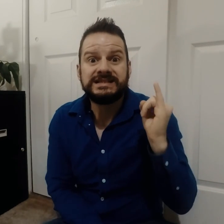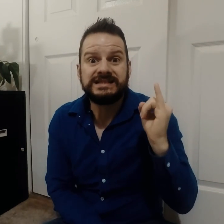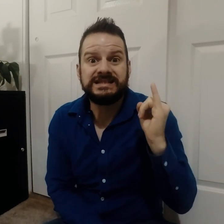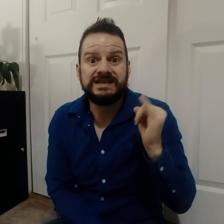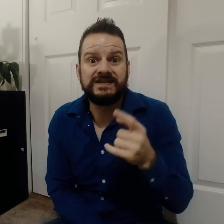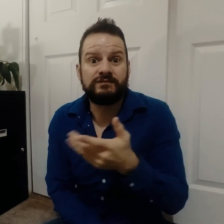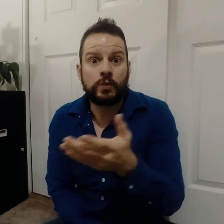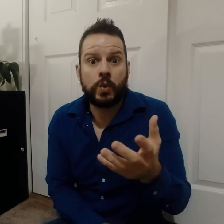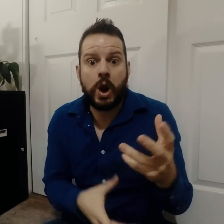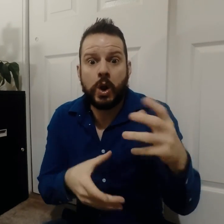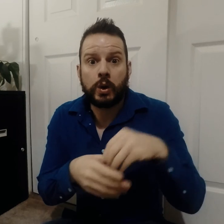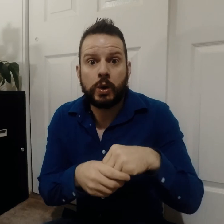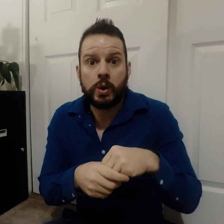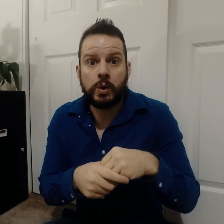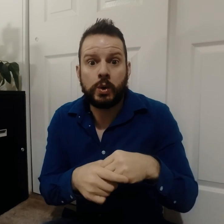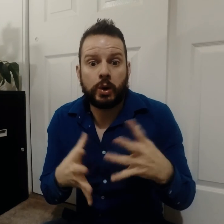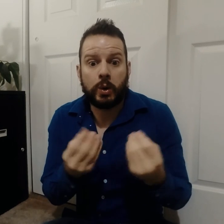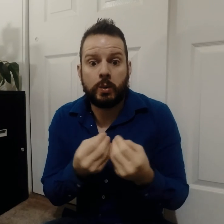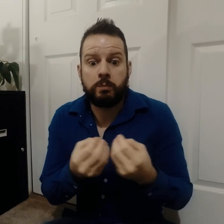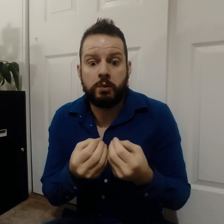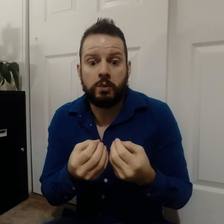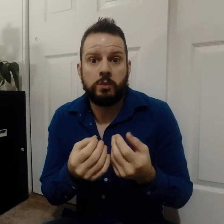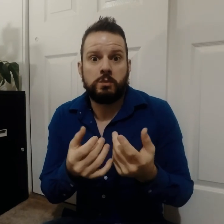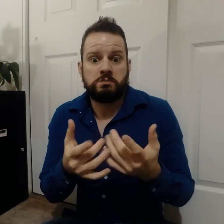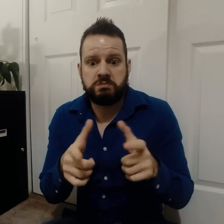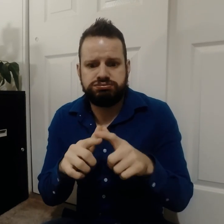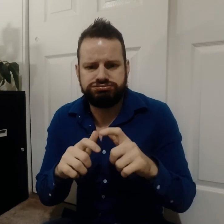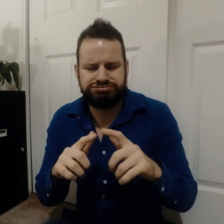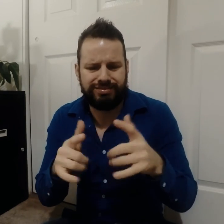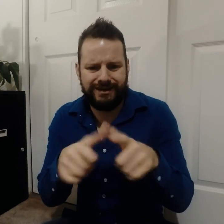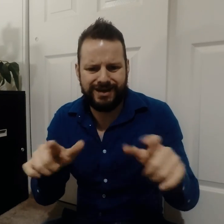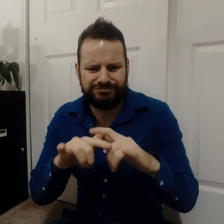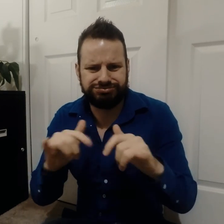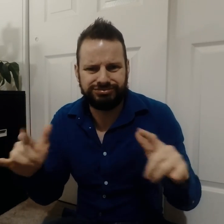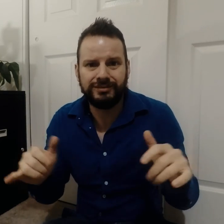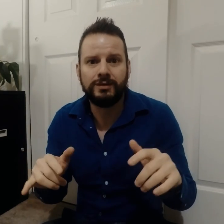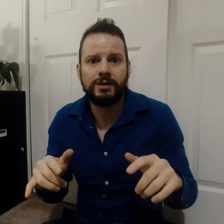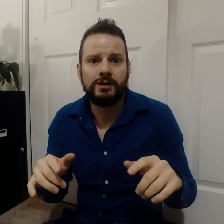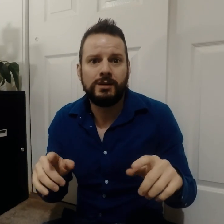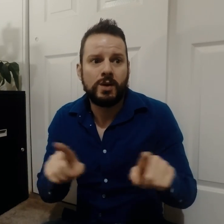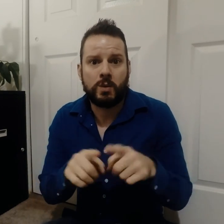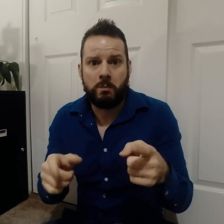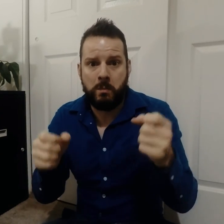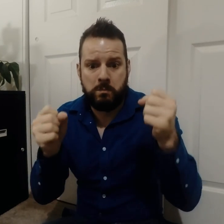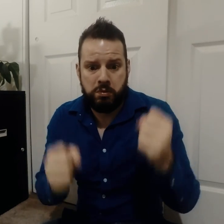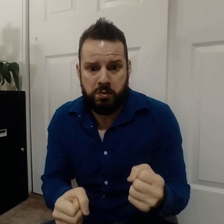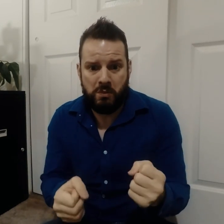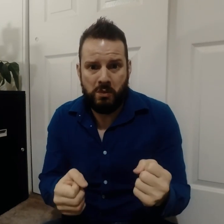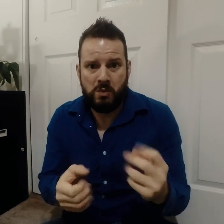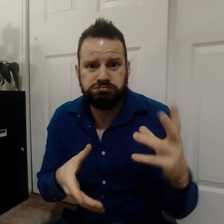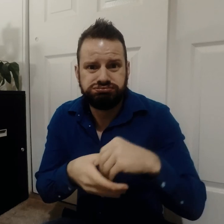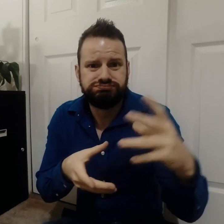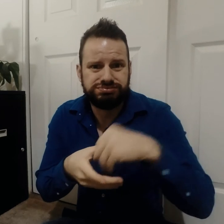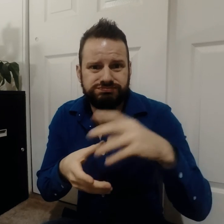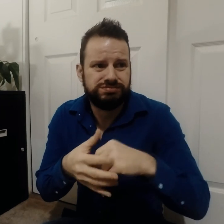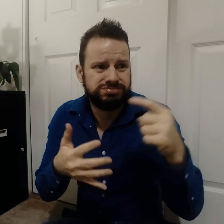If you provide as many captioned languages as you can,